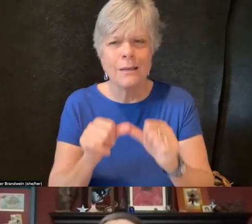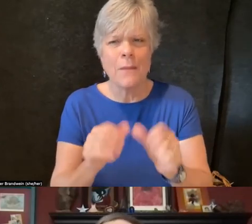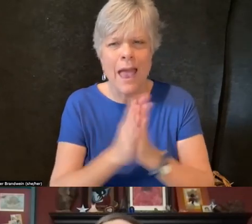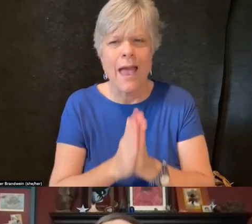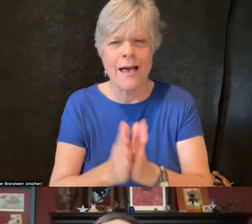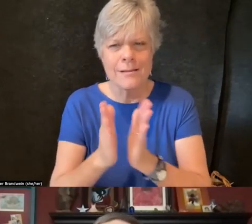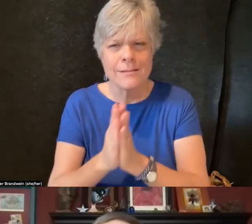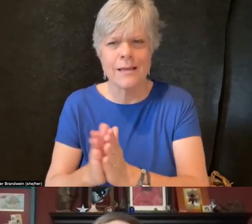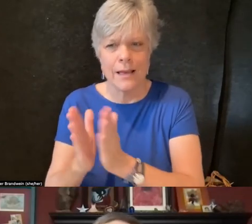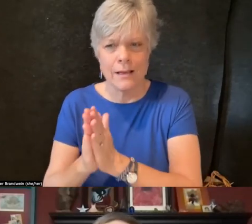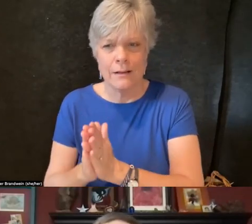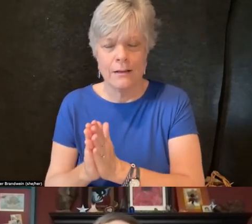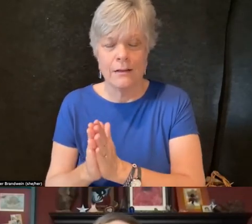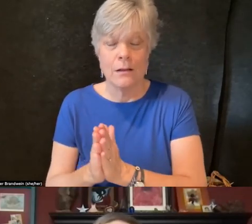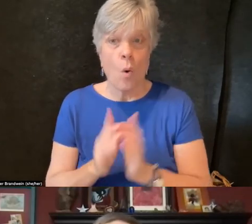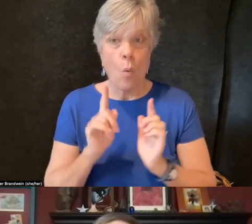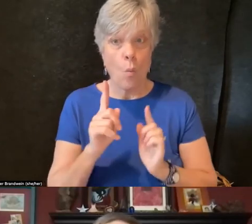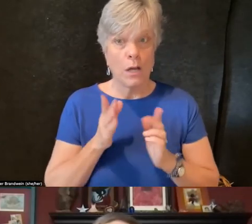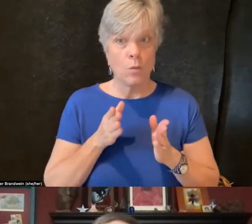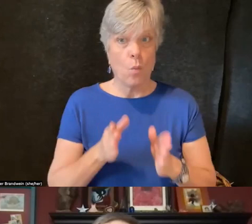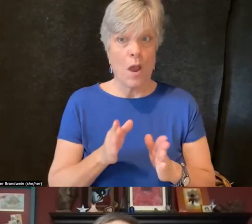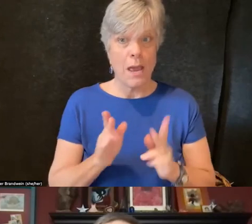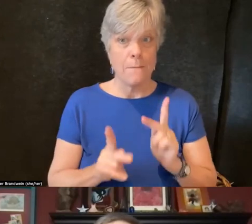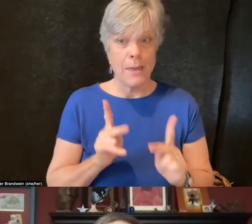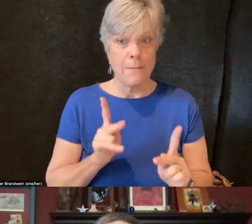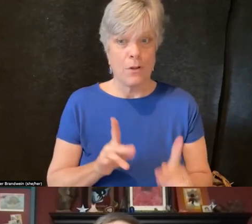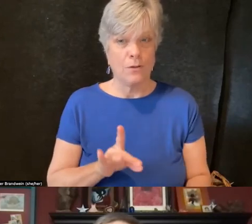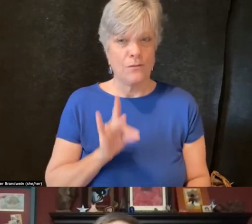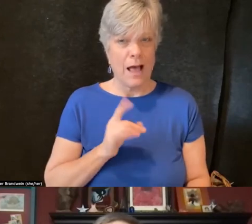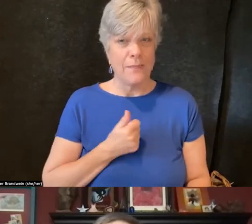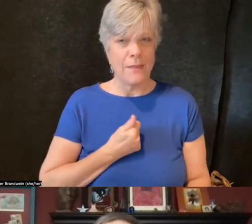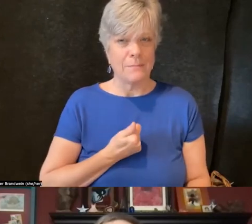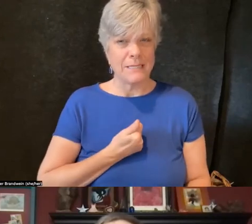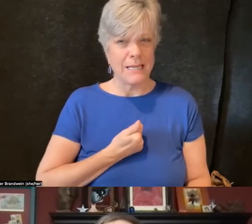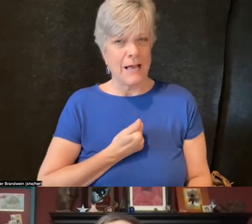that some folks find themselves in a quagmire